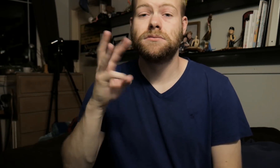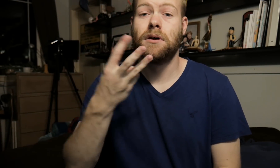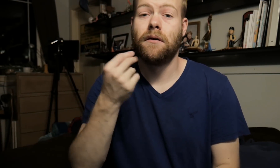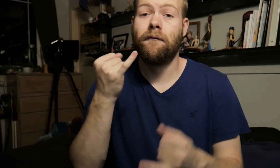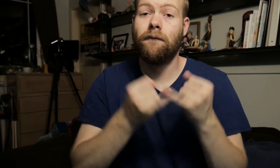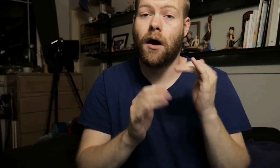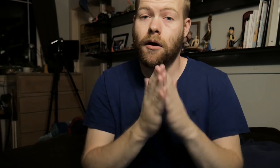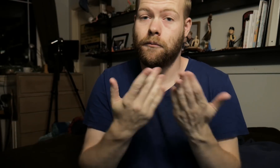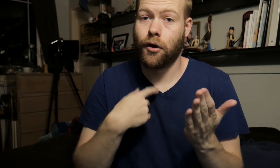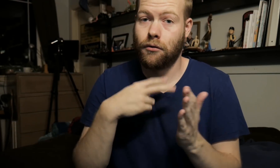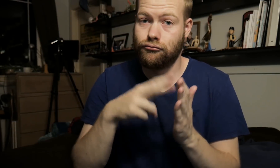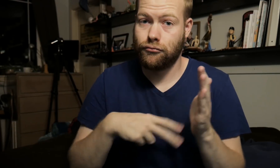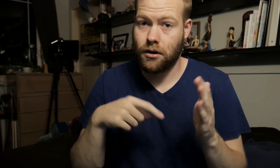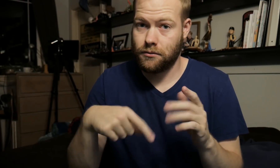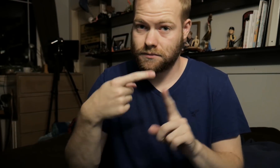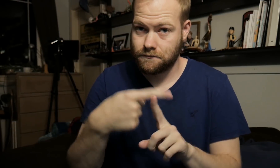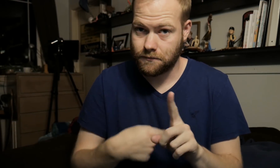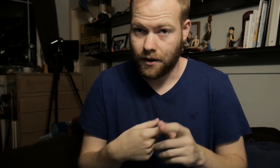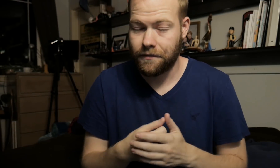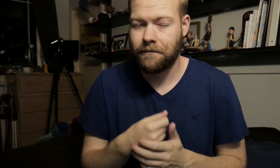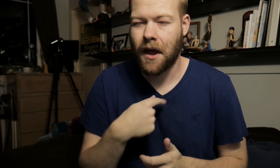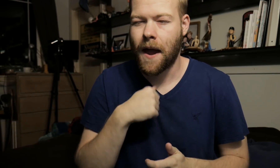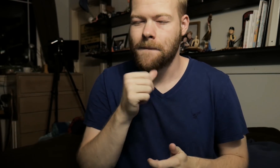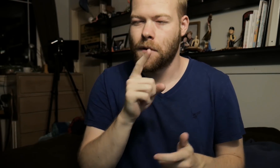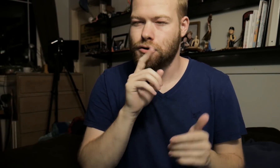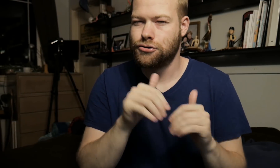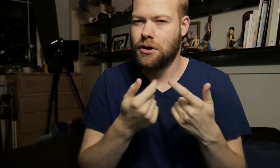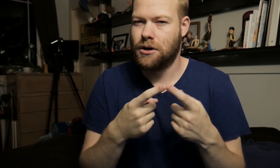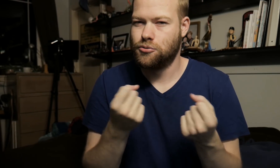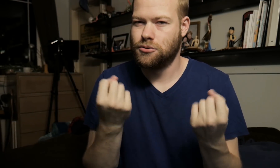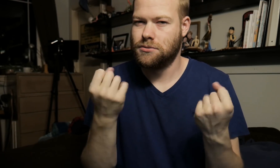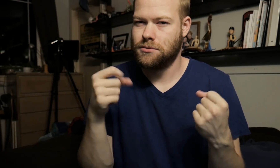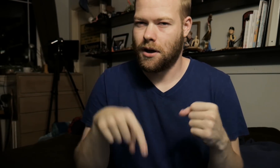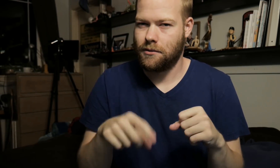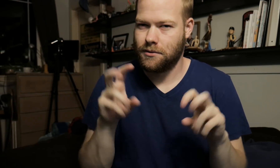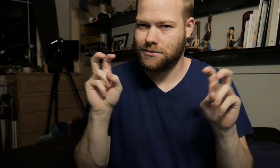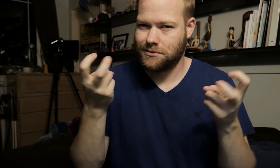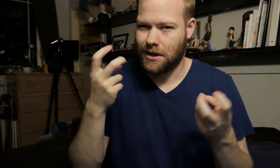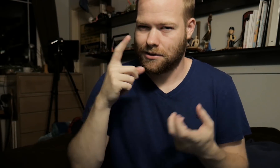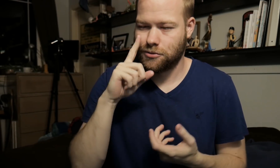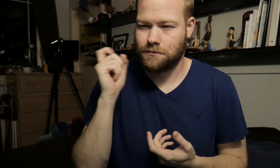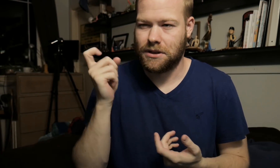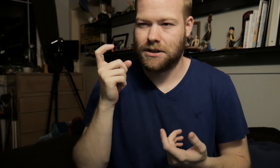The sixth and final book I read this month, I'm not sure how to sign this title because...